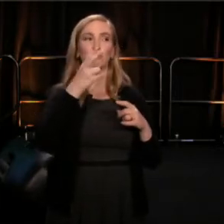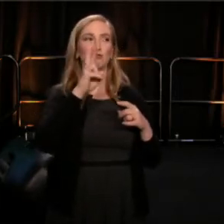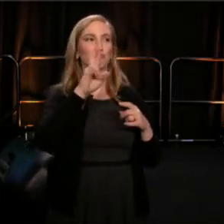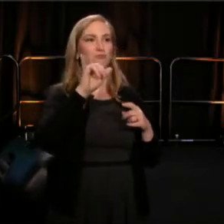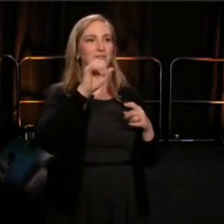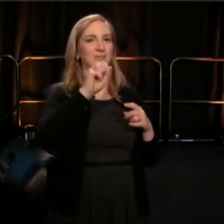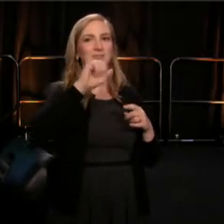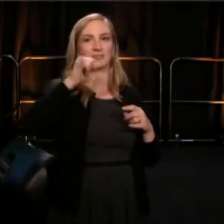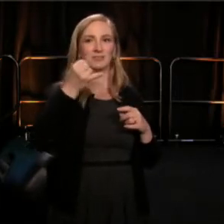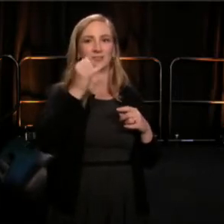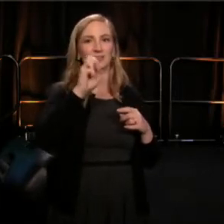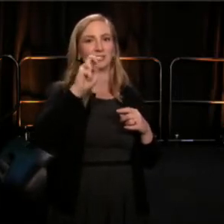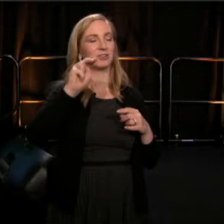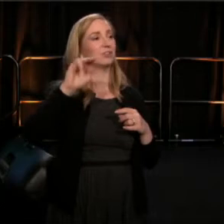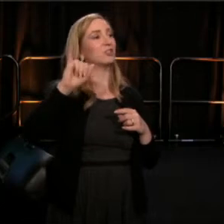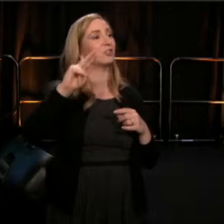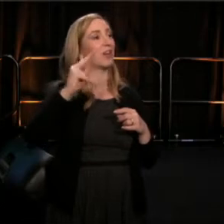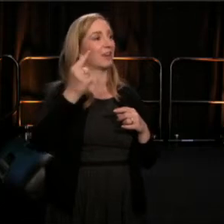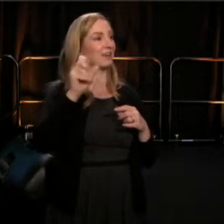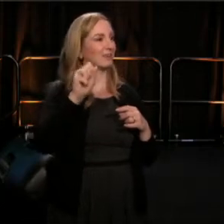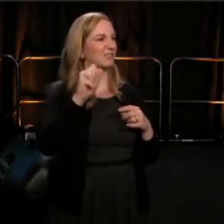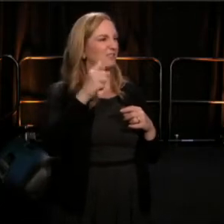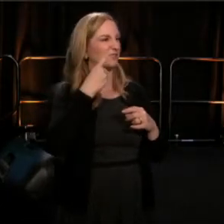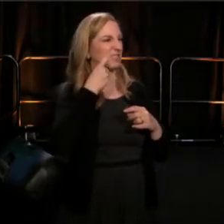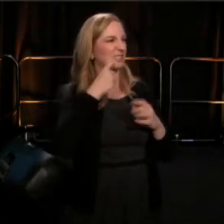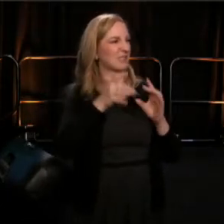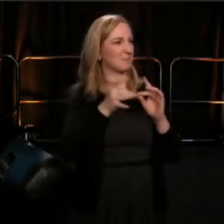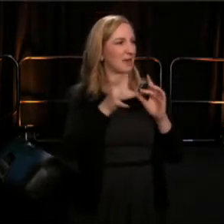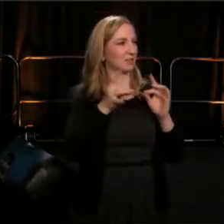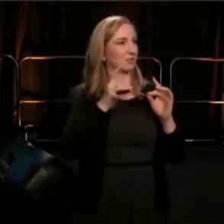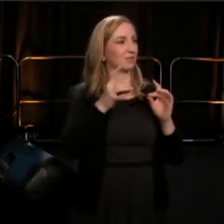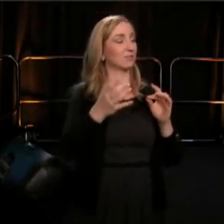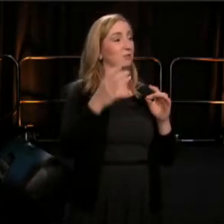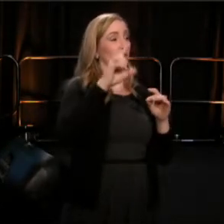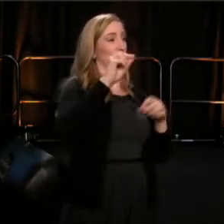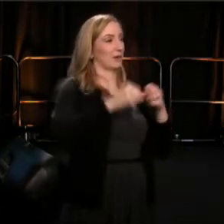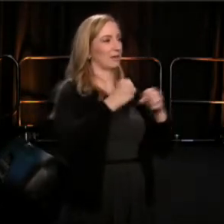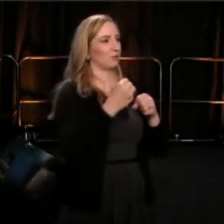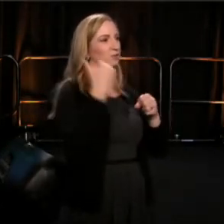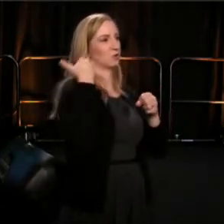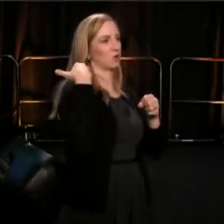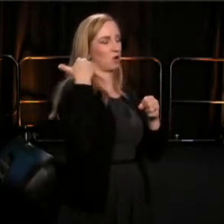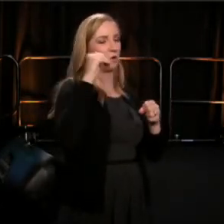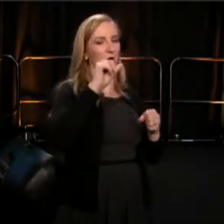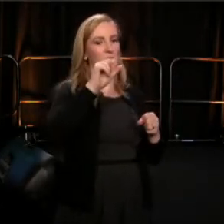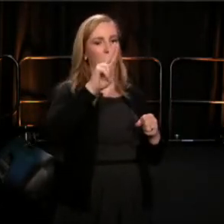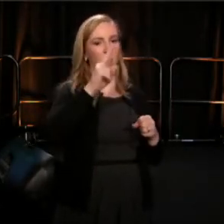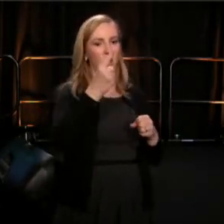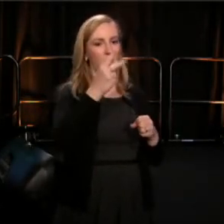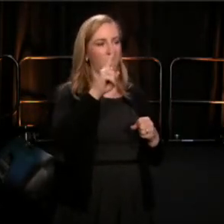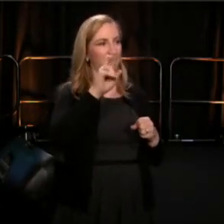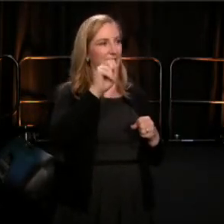20 years ago, August Wilson stood on the TCG National Conference stage, and delivered his remarks;